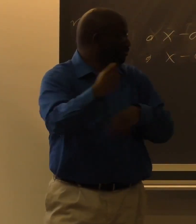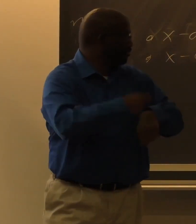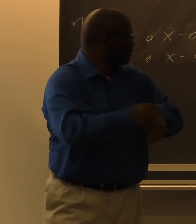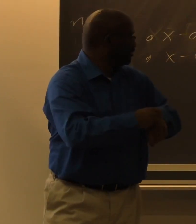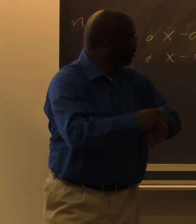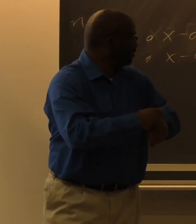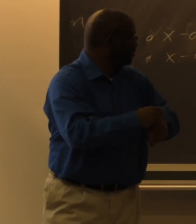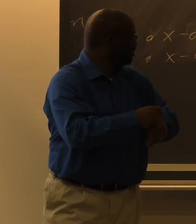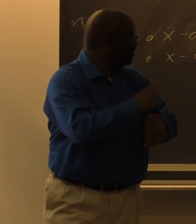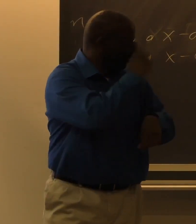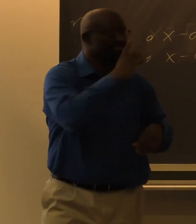I know we don't have a lot of time left.